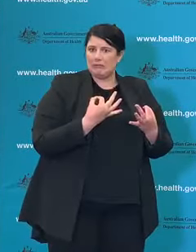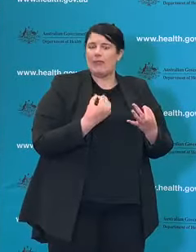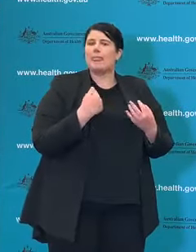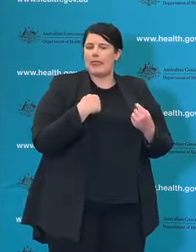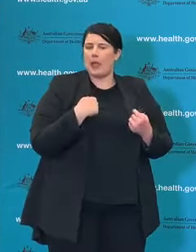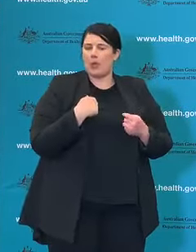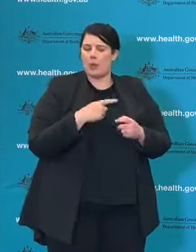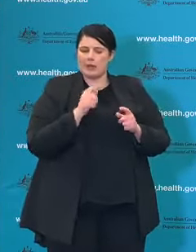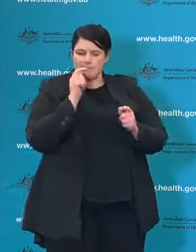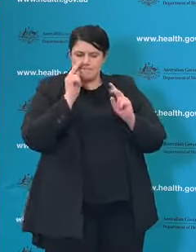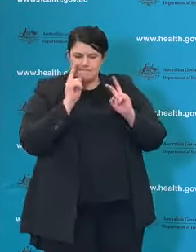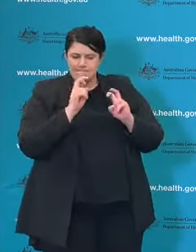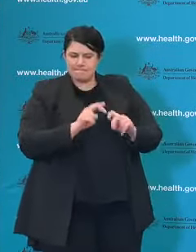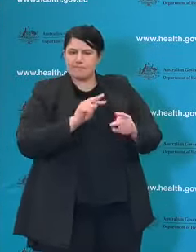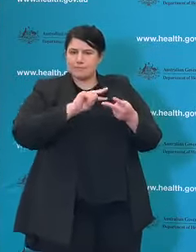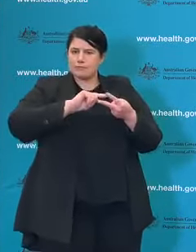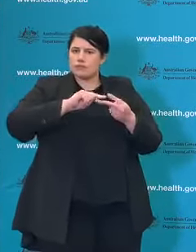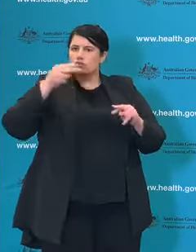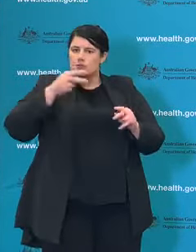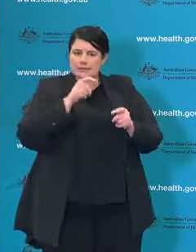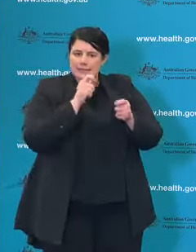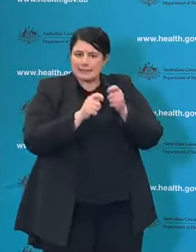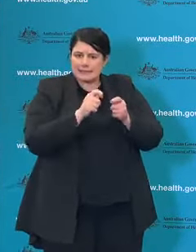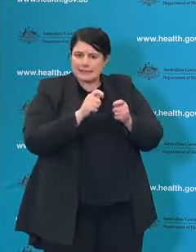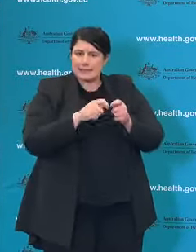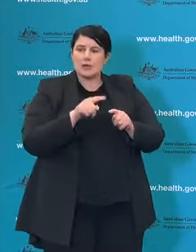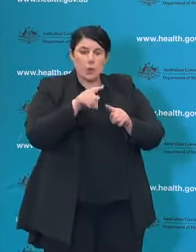widespread testing in the geographic area around where that person was